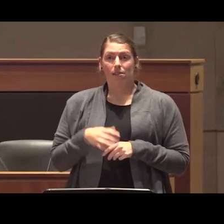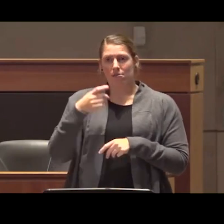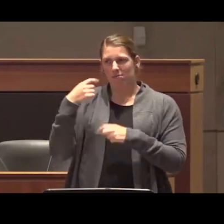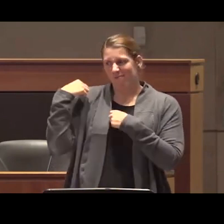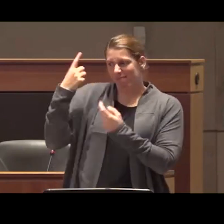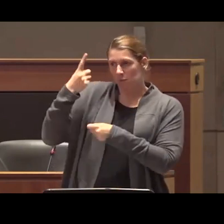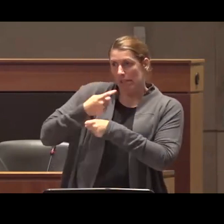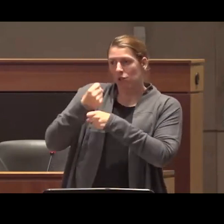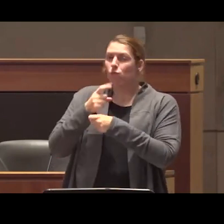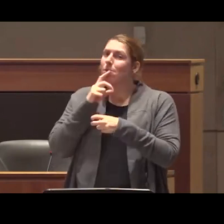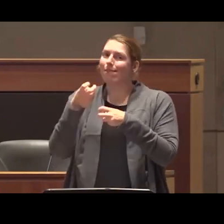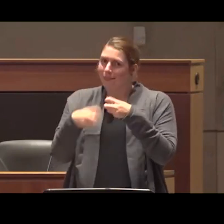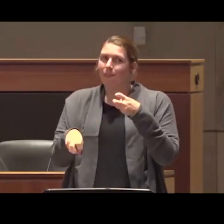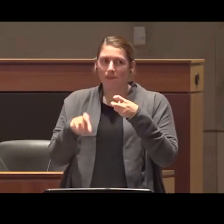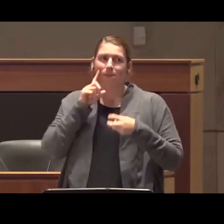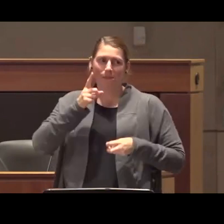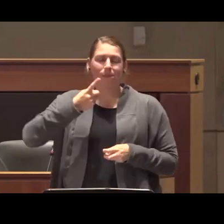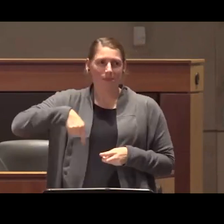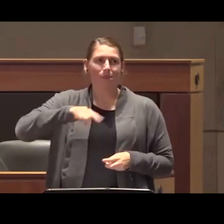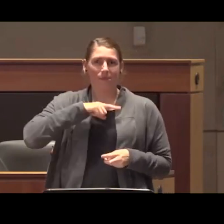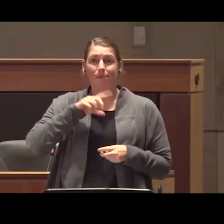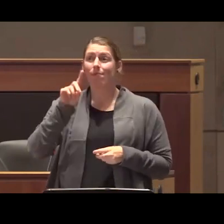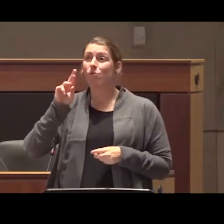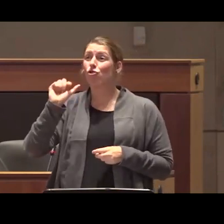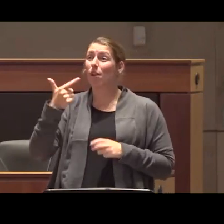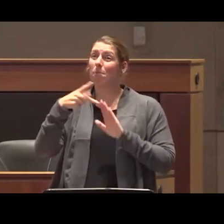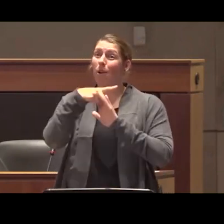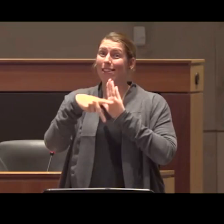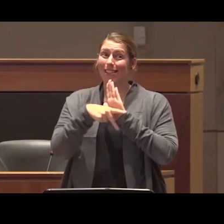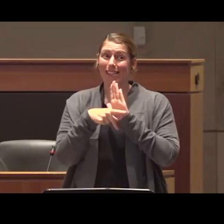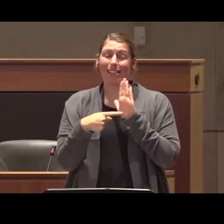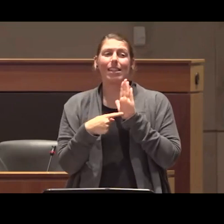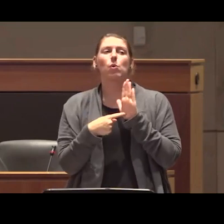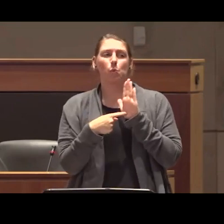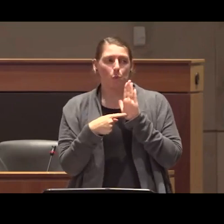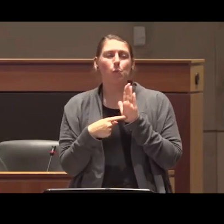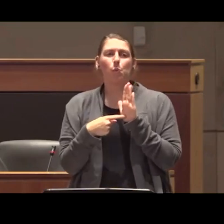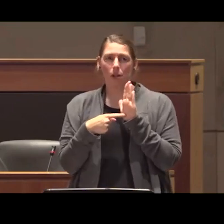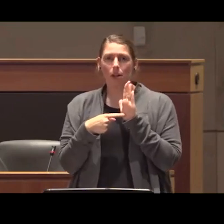has been very very difficult in that realm drug policy has been very intentionally elevated as a